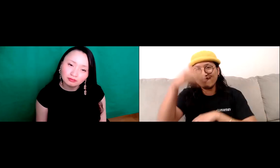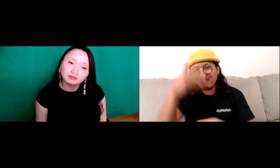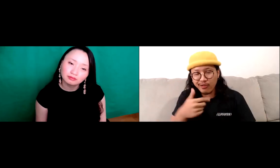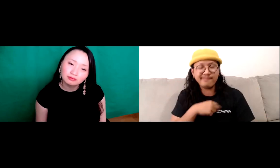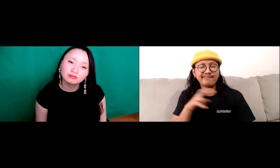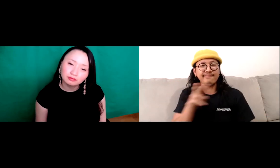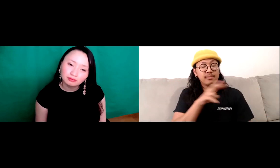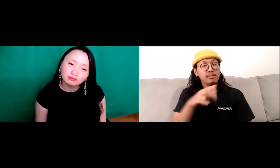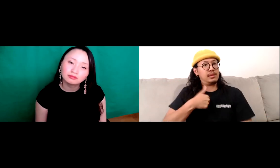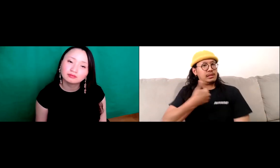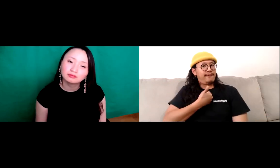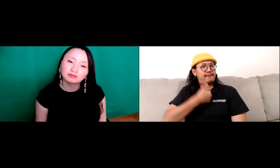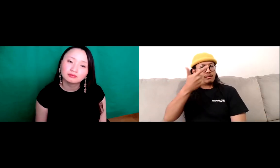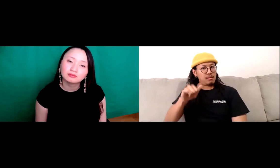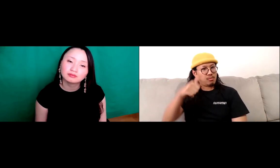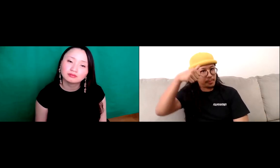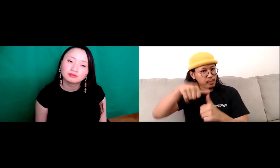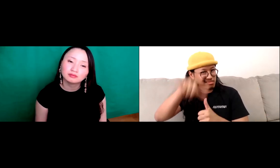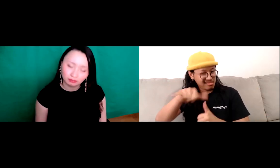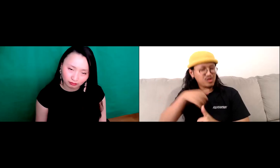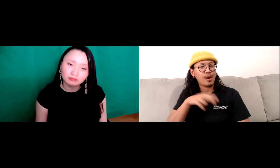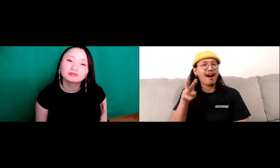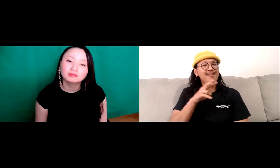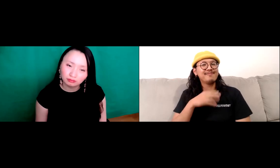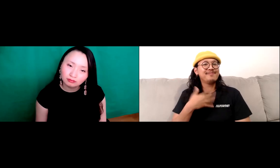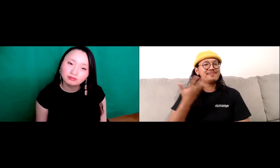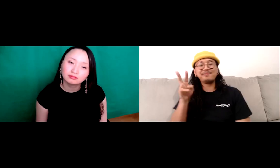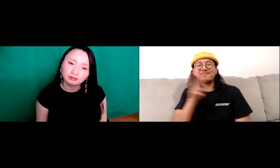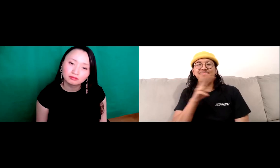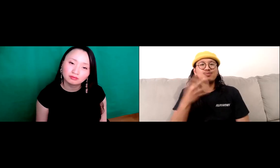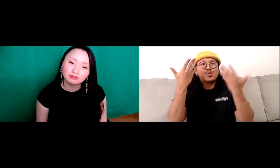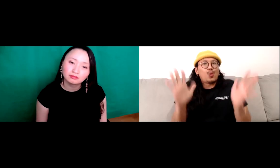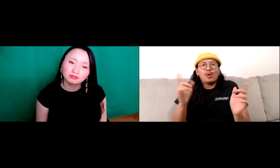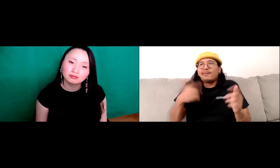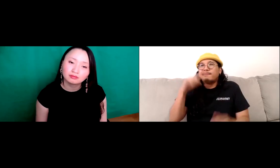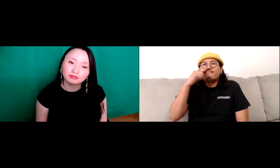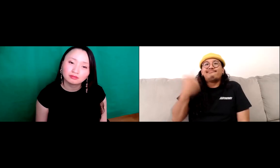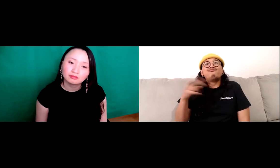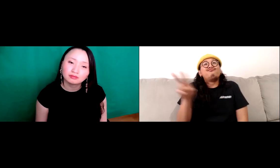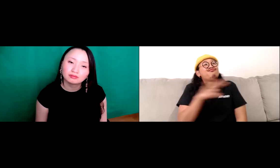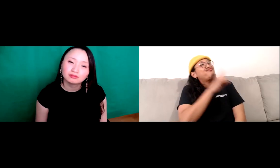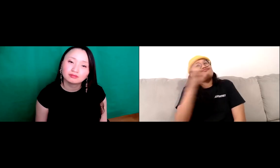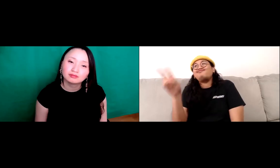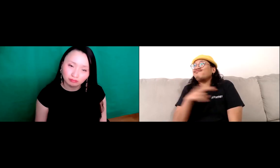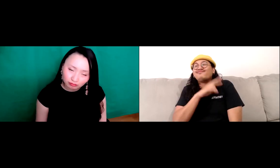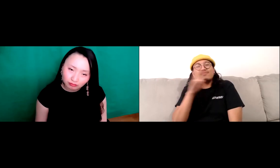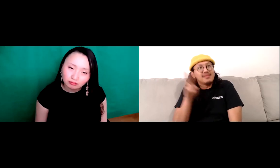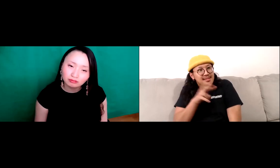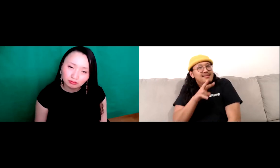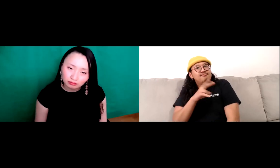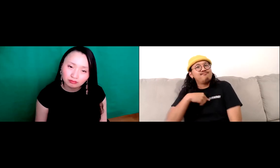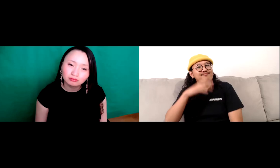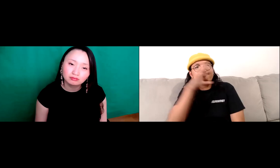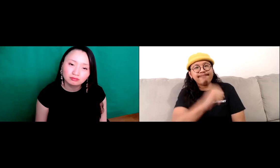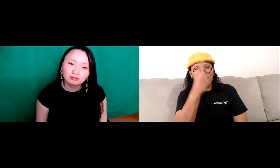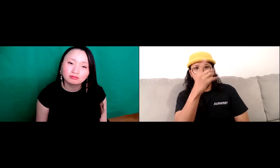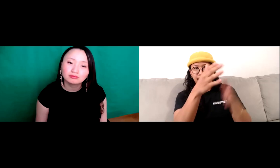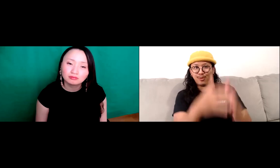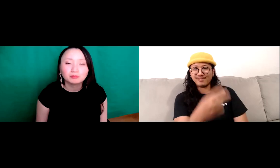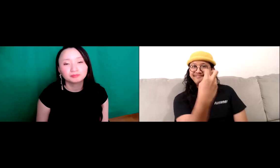And I was getting ready to change my clothes. I was bored so I was just looking around looking